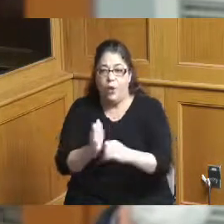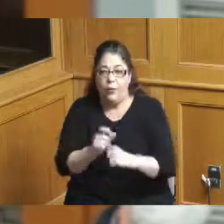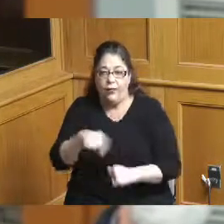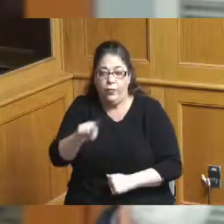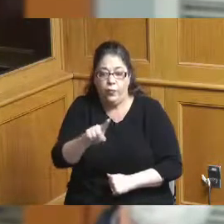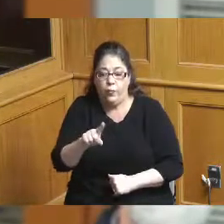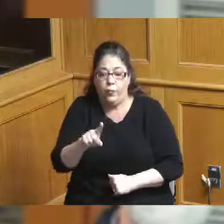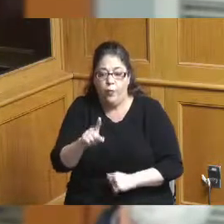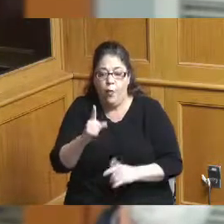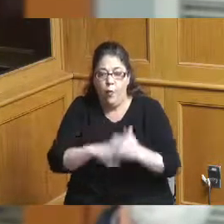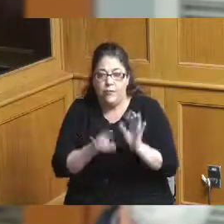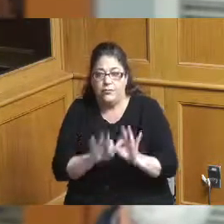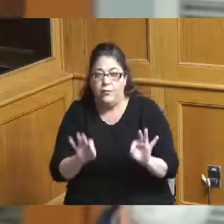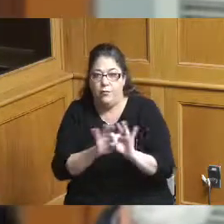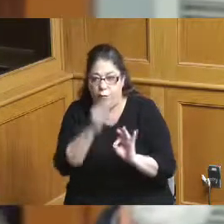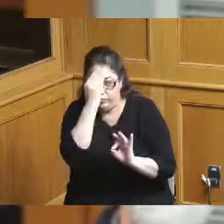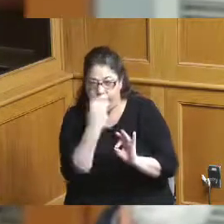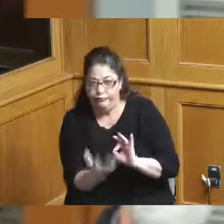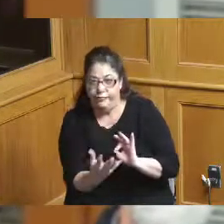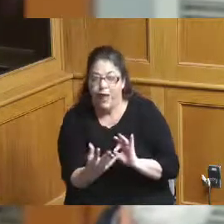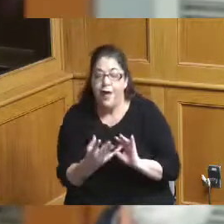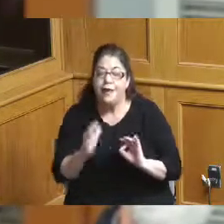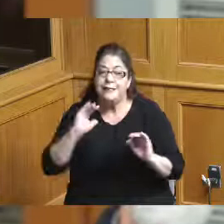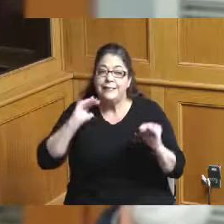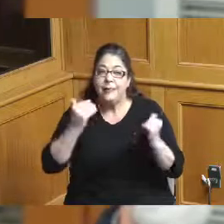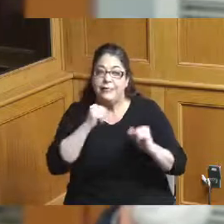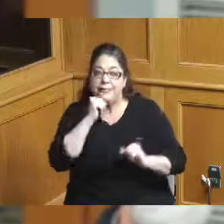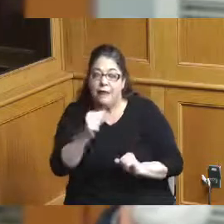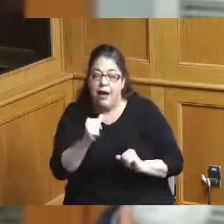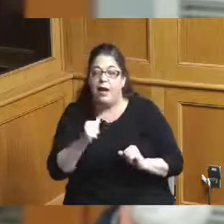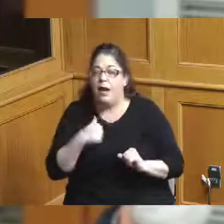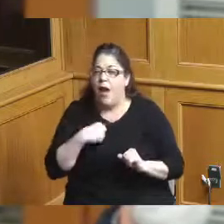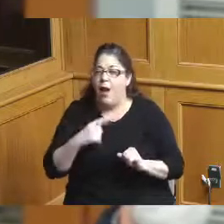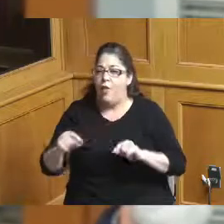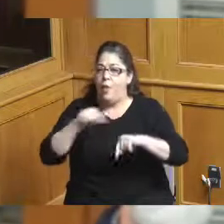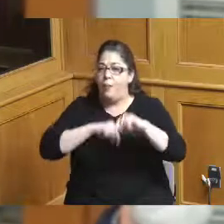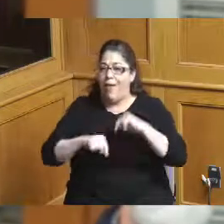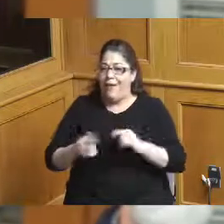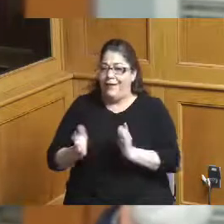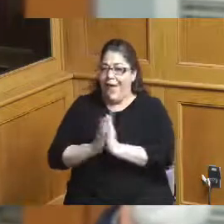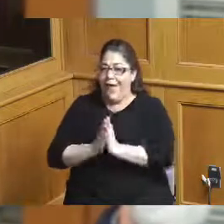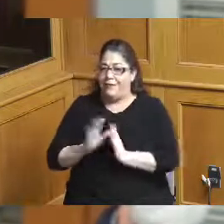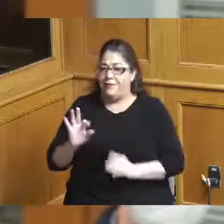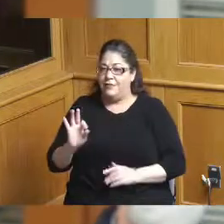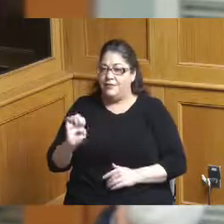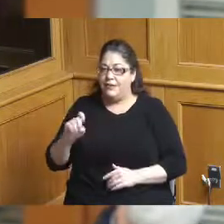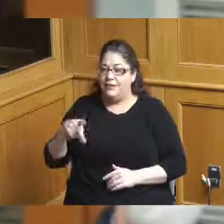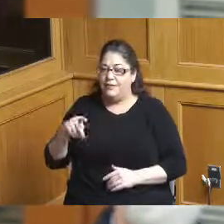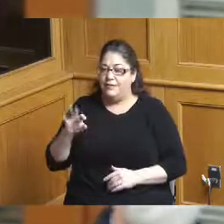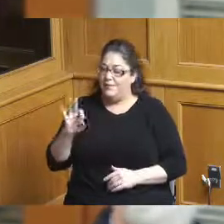and see why that hasn't I want to be really clear FIFA has not said you have to have a hotel what